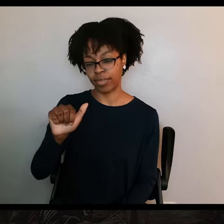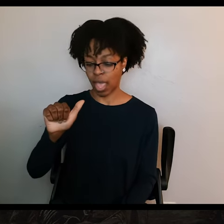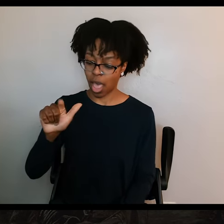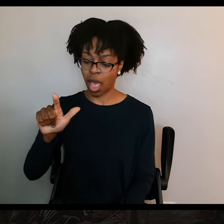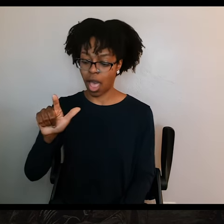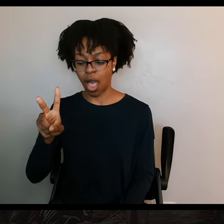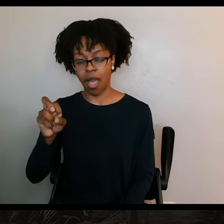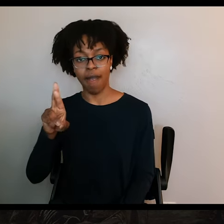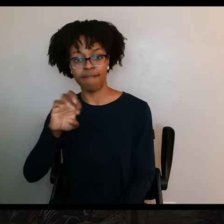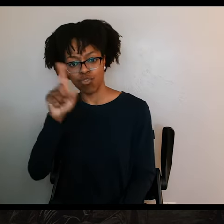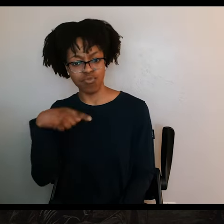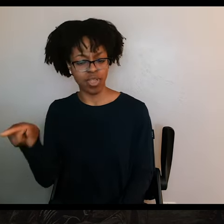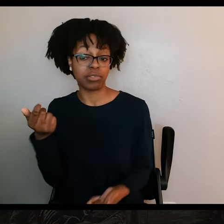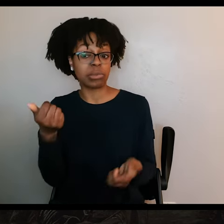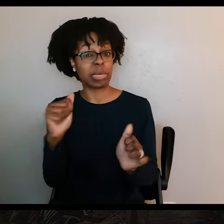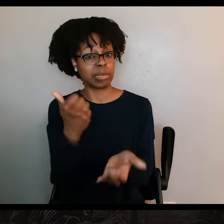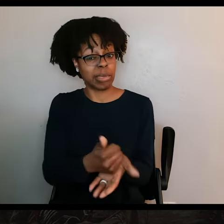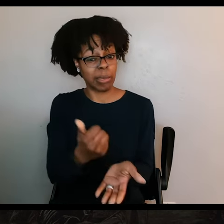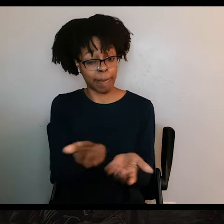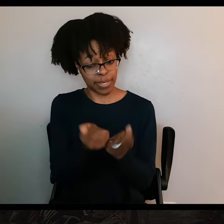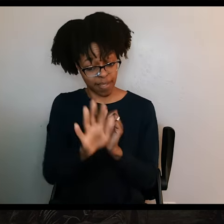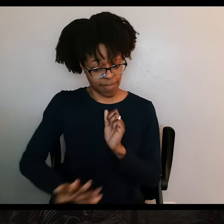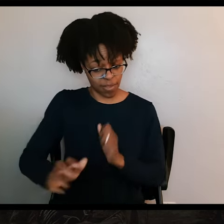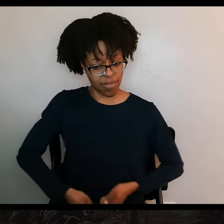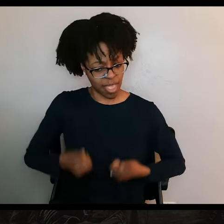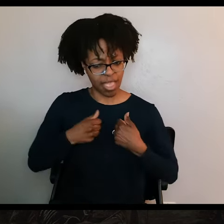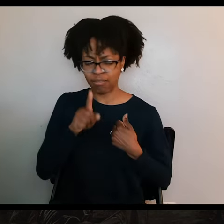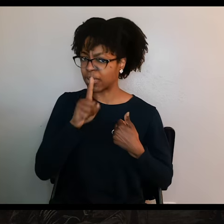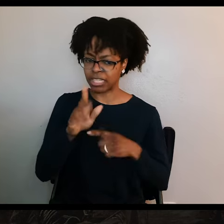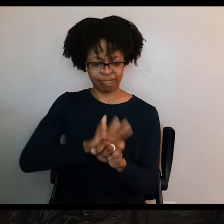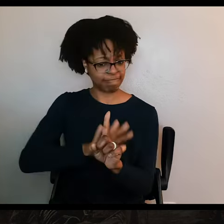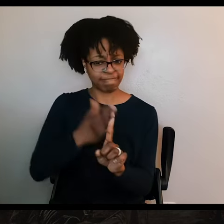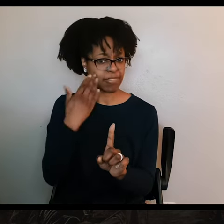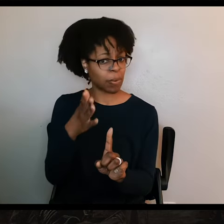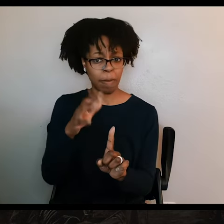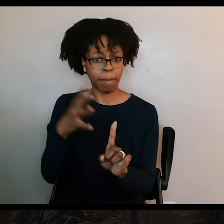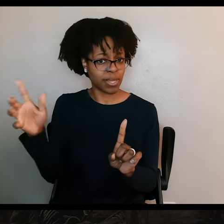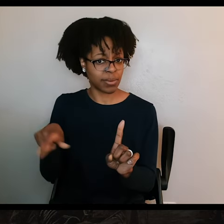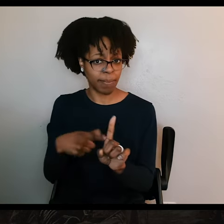of the Texas prisoners. We don't know too much about her. But she has since become known as the Angel of Goliad.